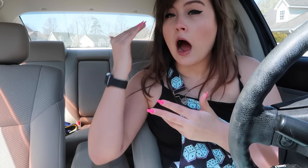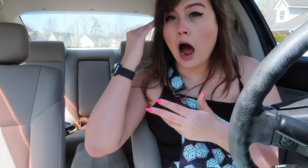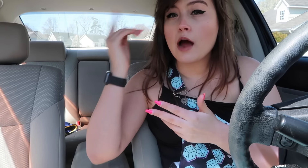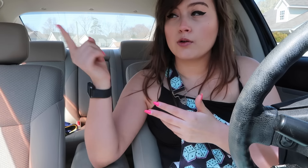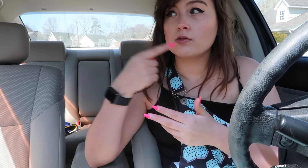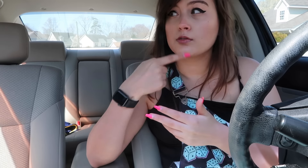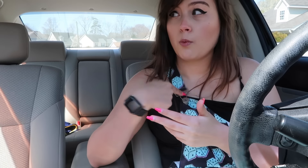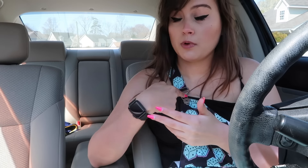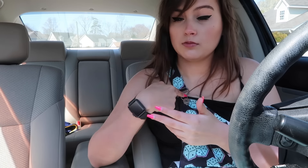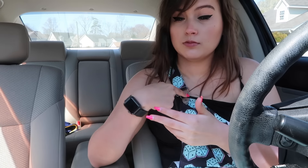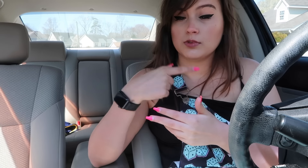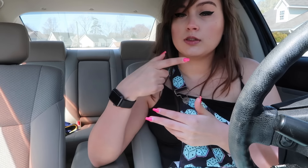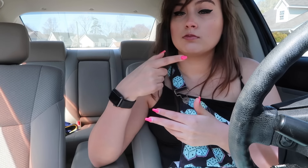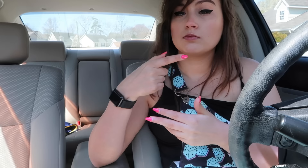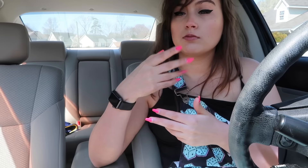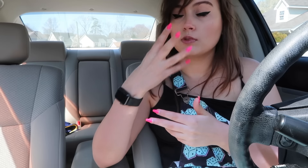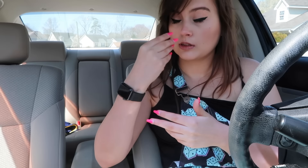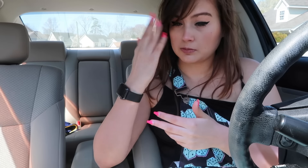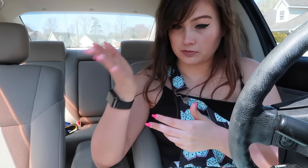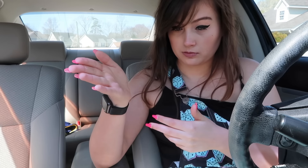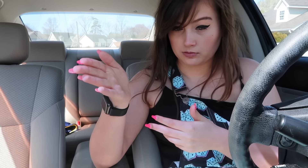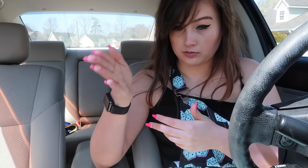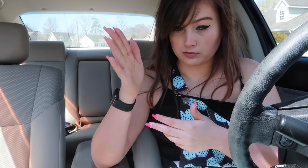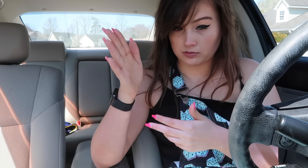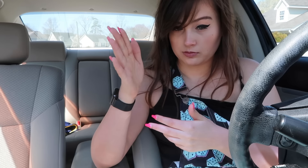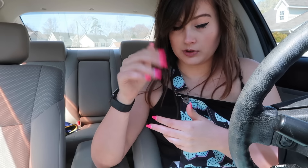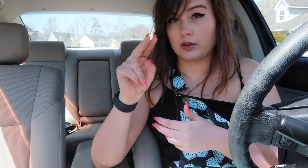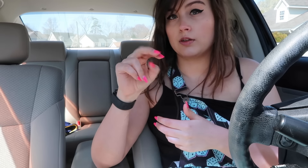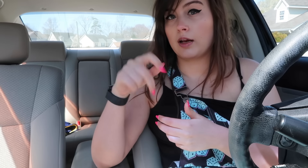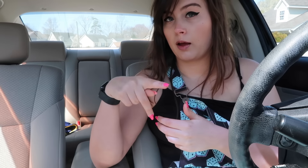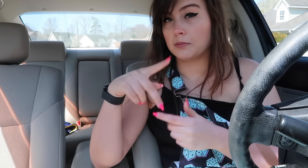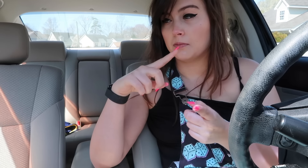I know he told me that he was going to take a nap.